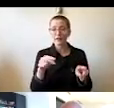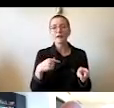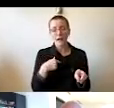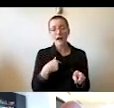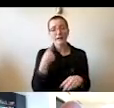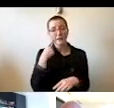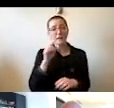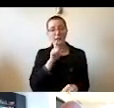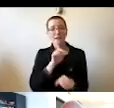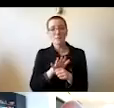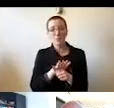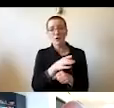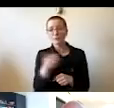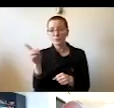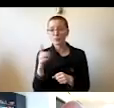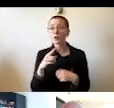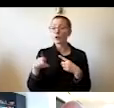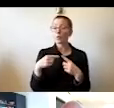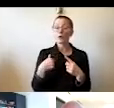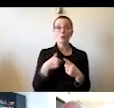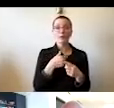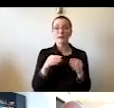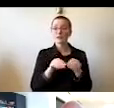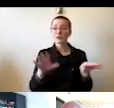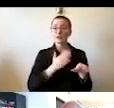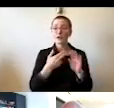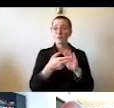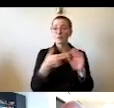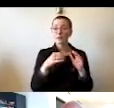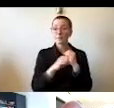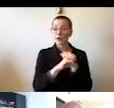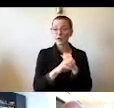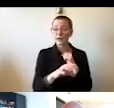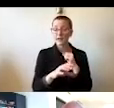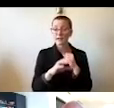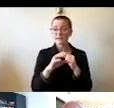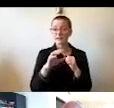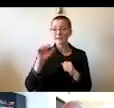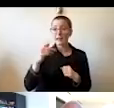that when we launched our branding and marketing campaign, that it was going to be out of this world.